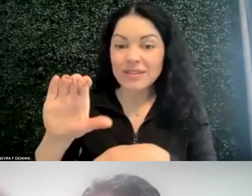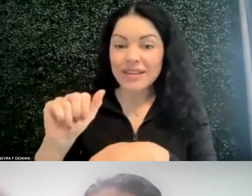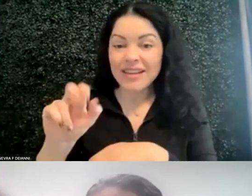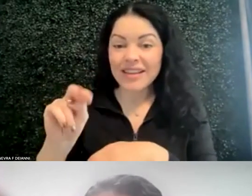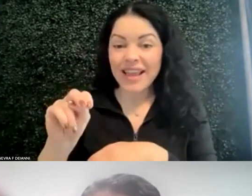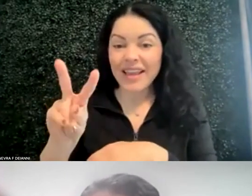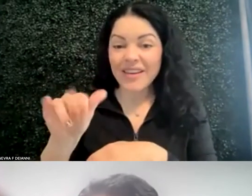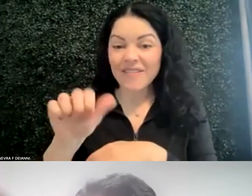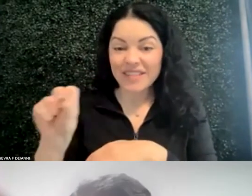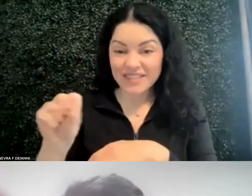See what else we have here.